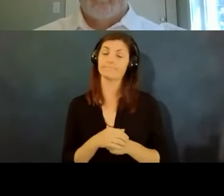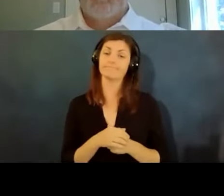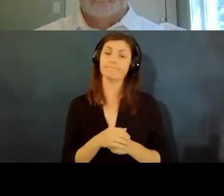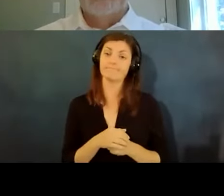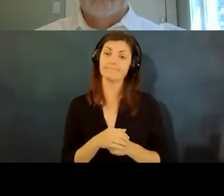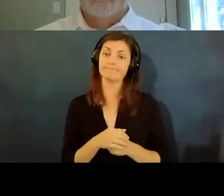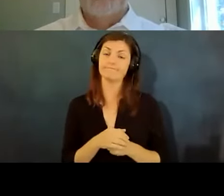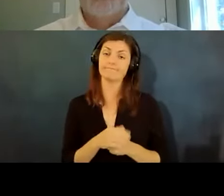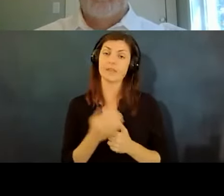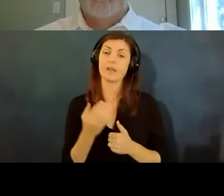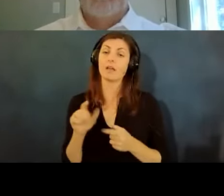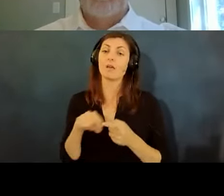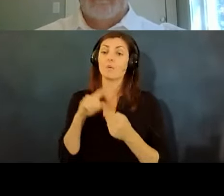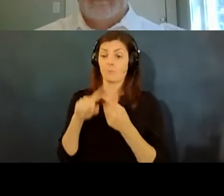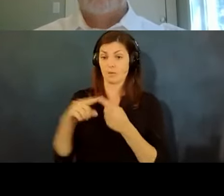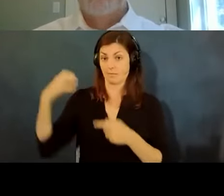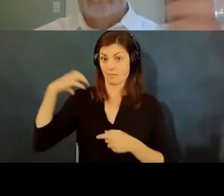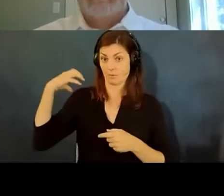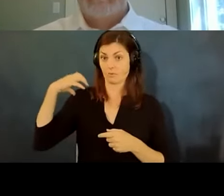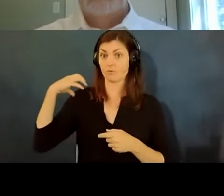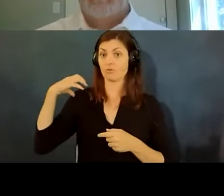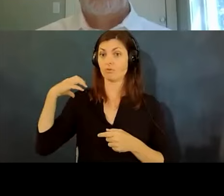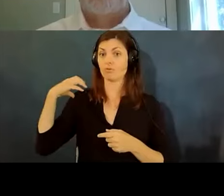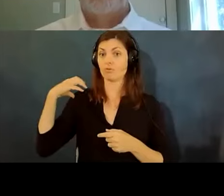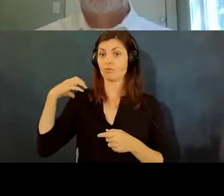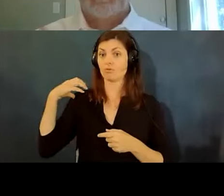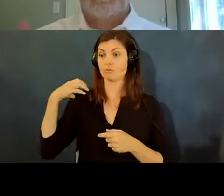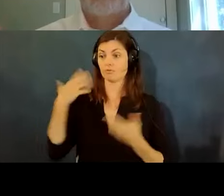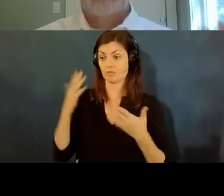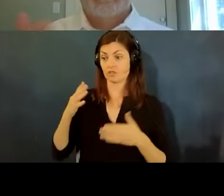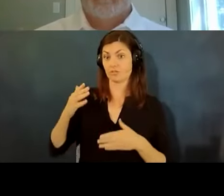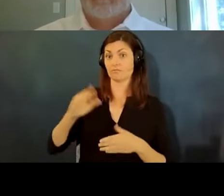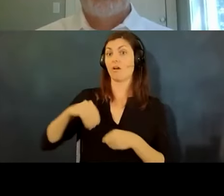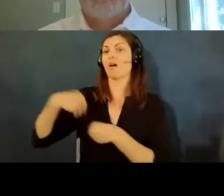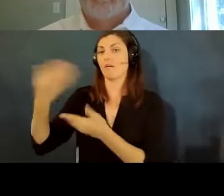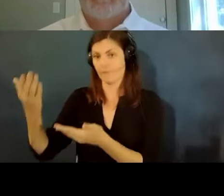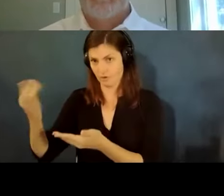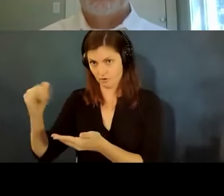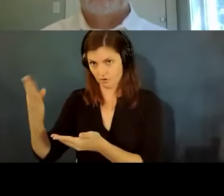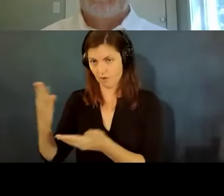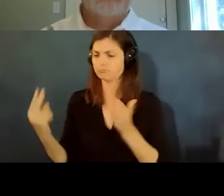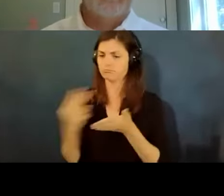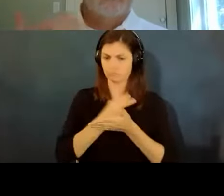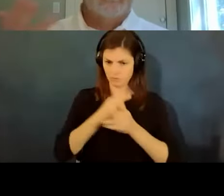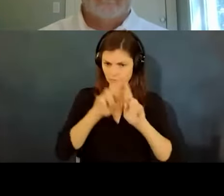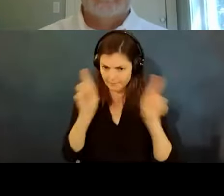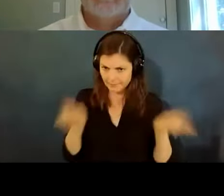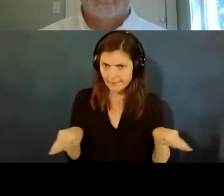once the employer has made a job offer so they've uh reviewed their resumes they've conducted their